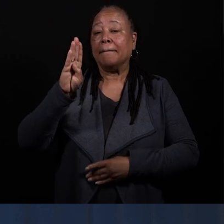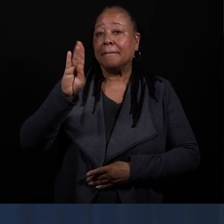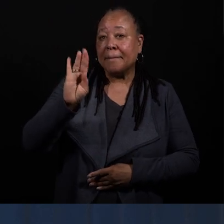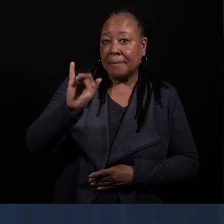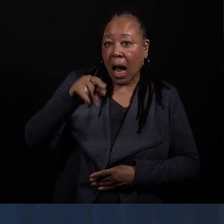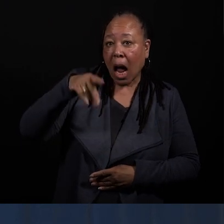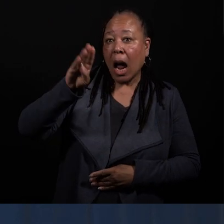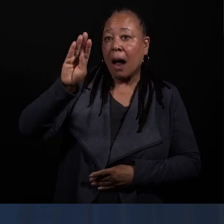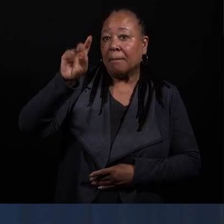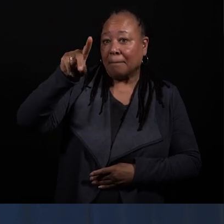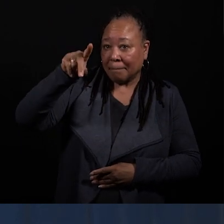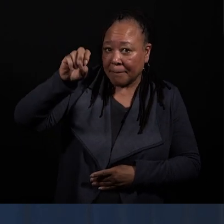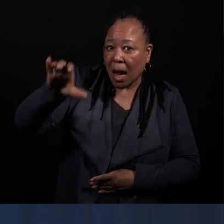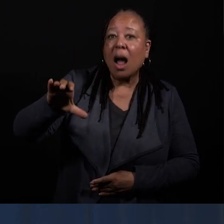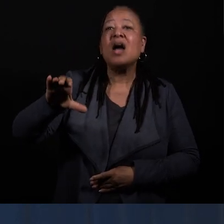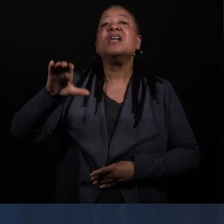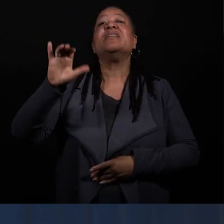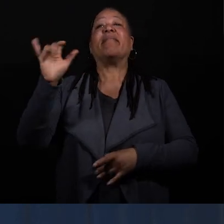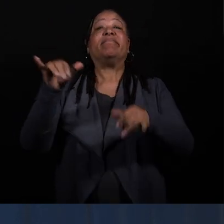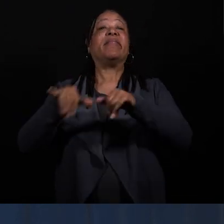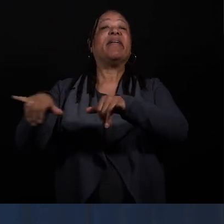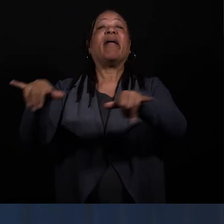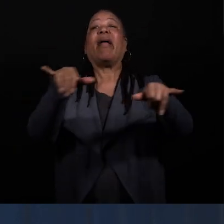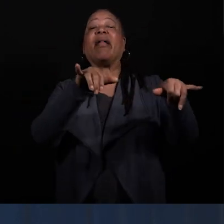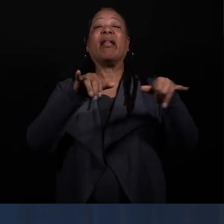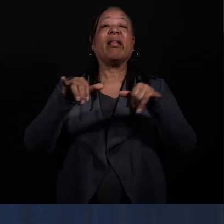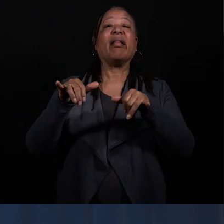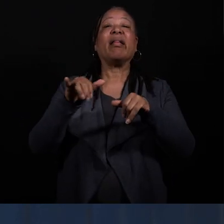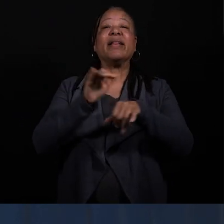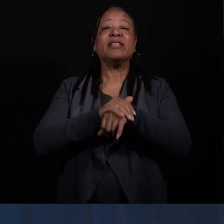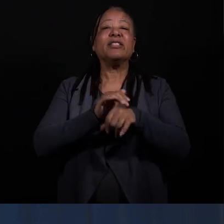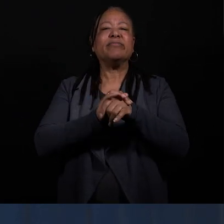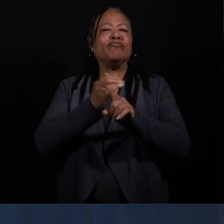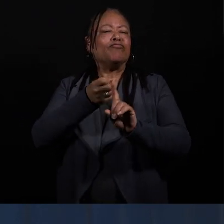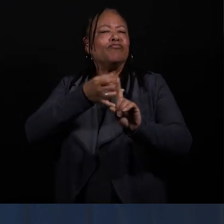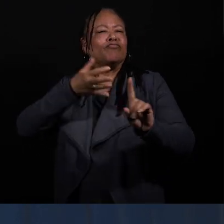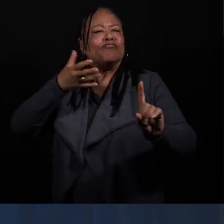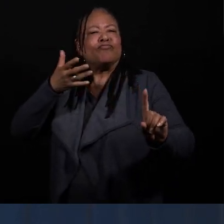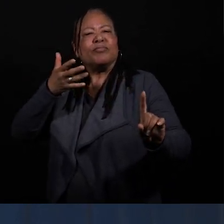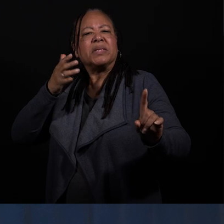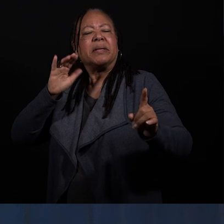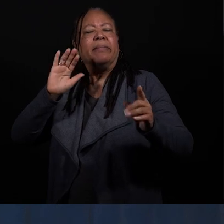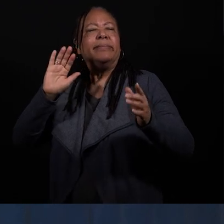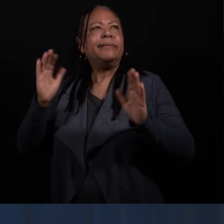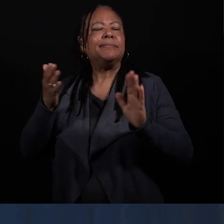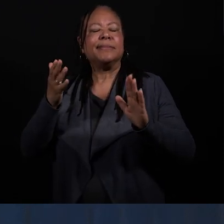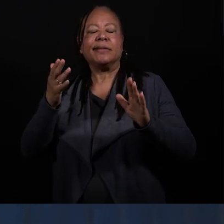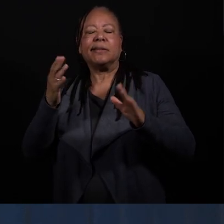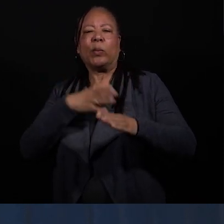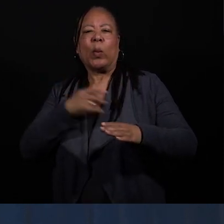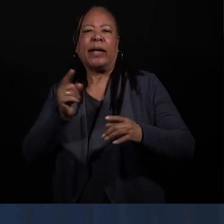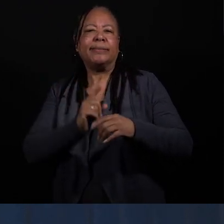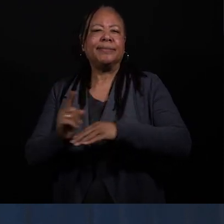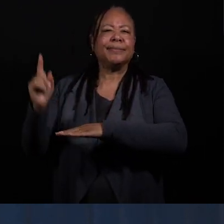And standard English, if you expand that, becomes a sort of white supremacist structure of society.